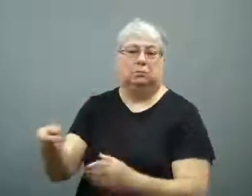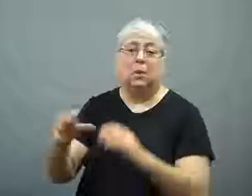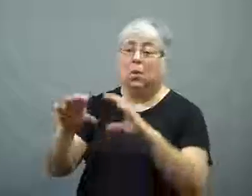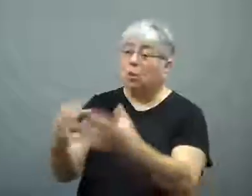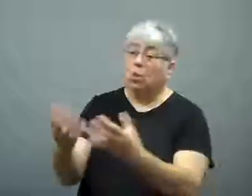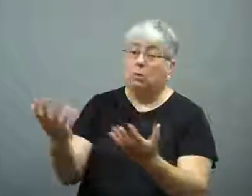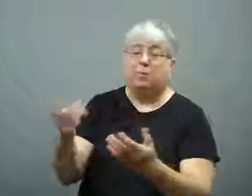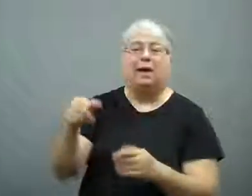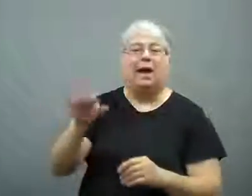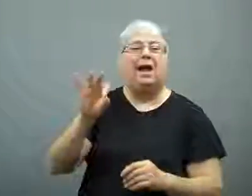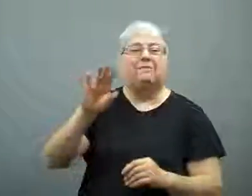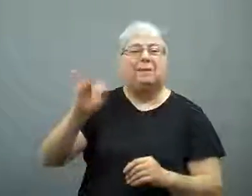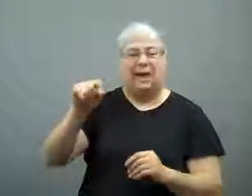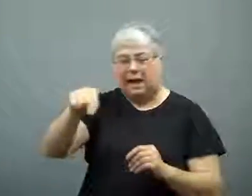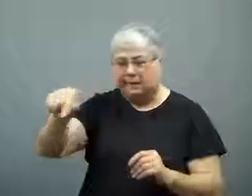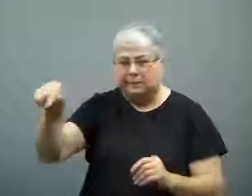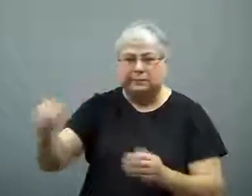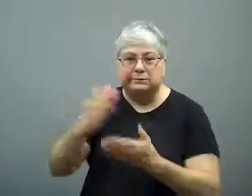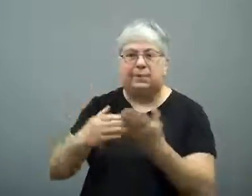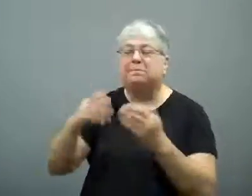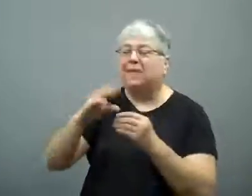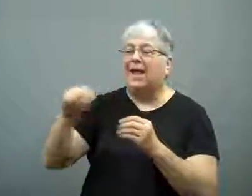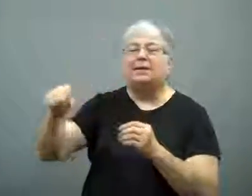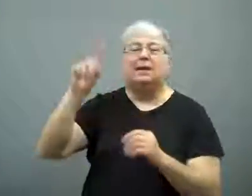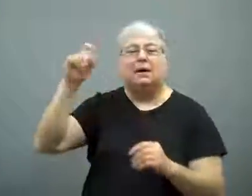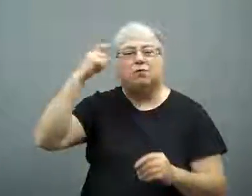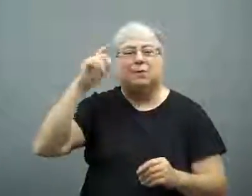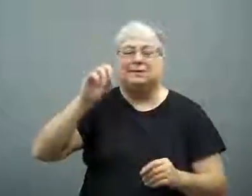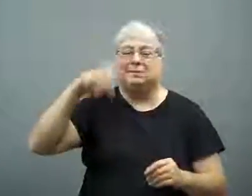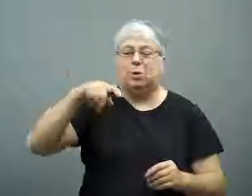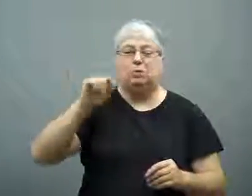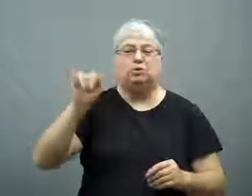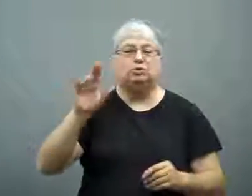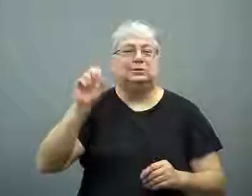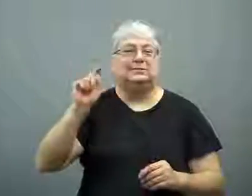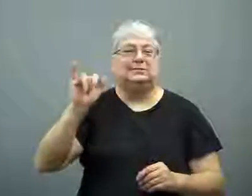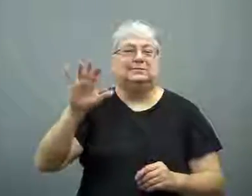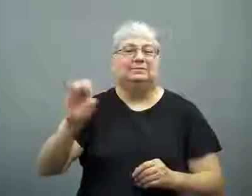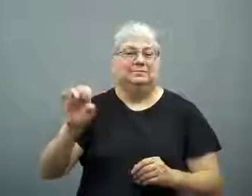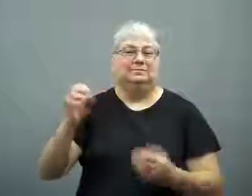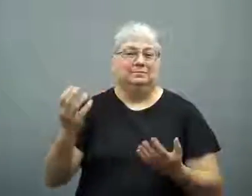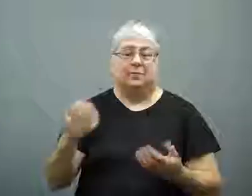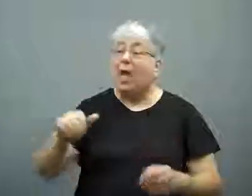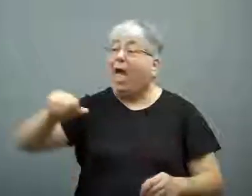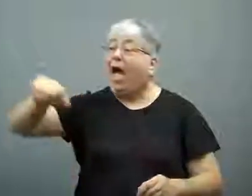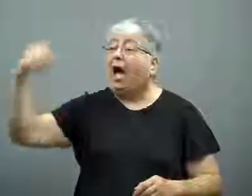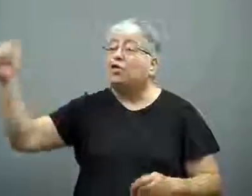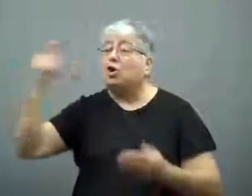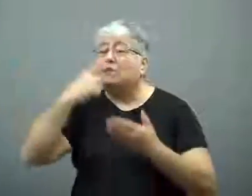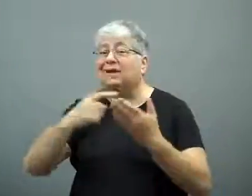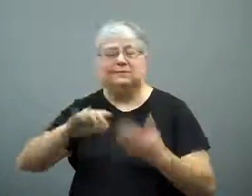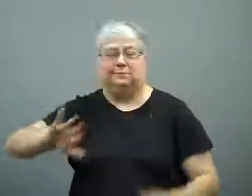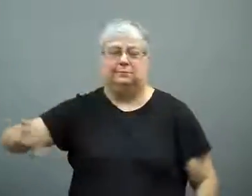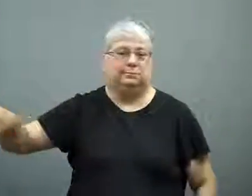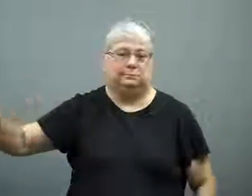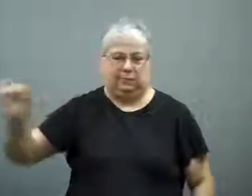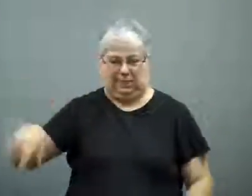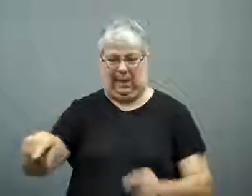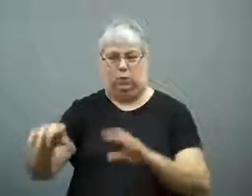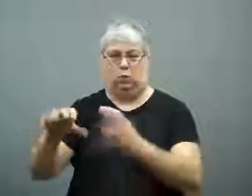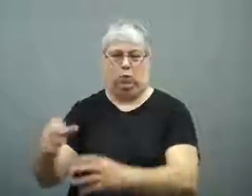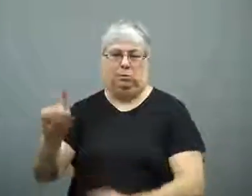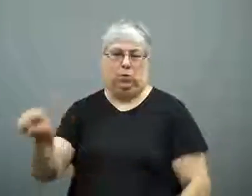The team consists of members from the FBI and the Department of Justice.